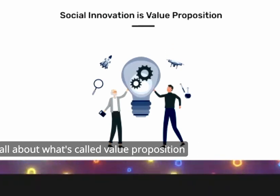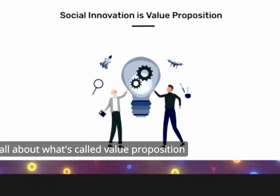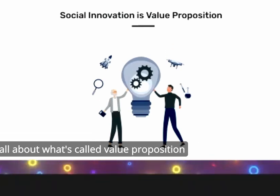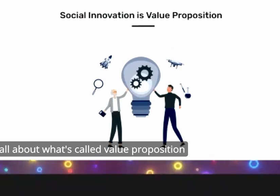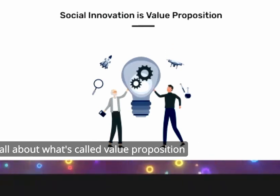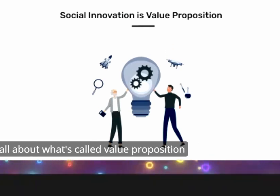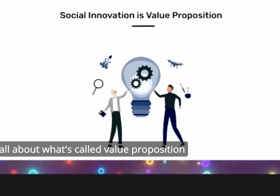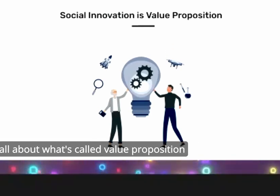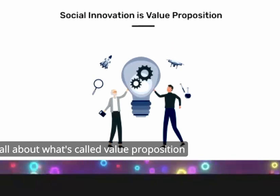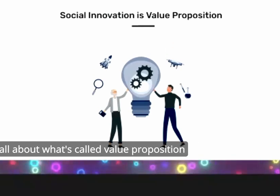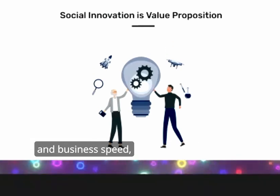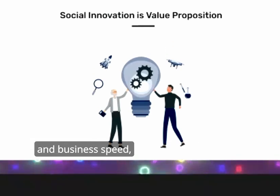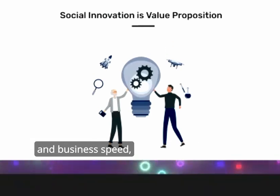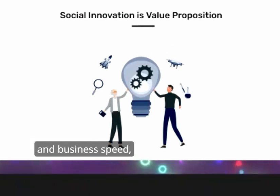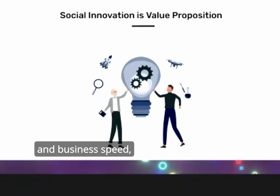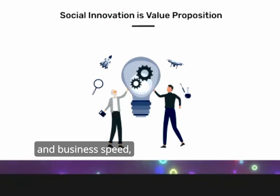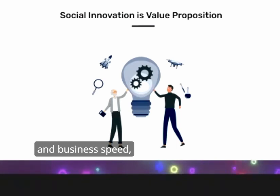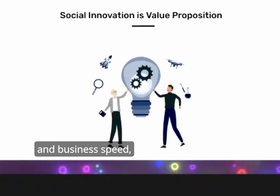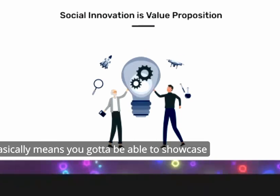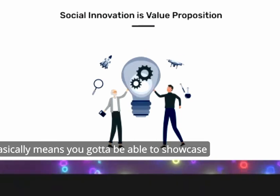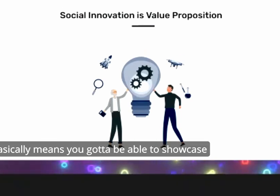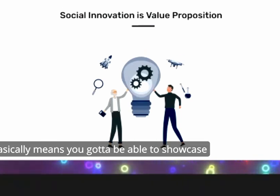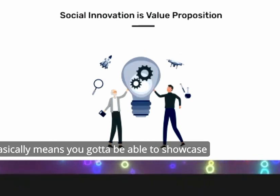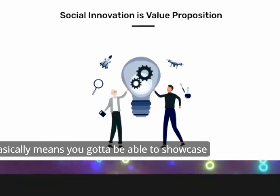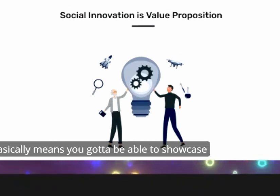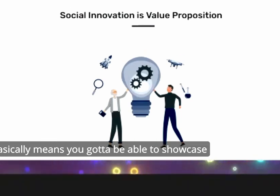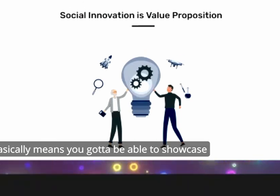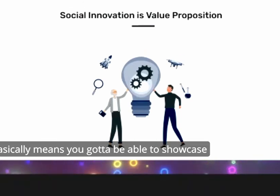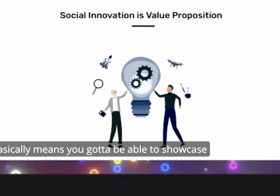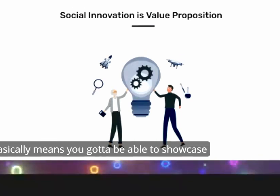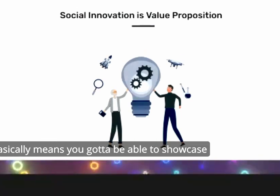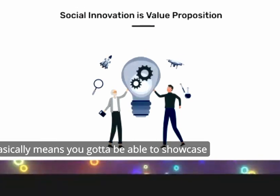all about what's called value proposition and business spee which basically means you got to